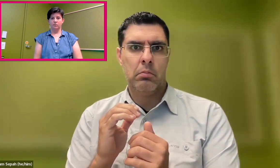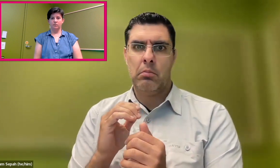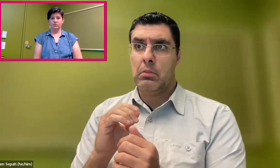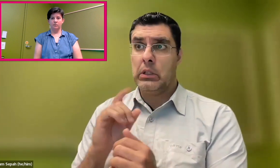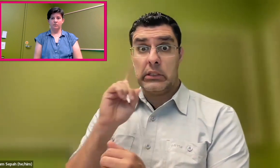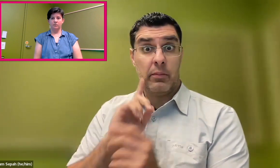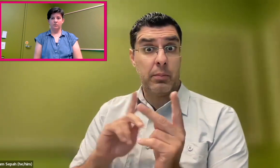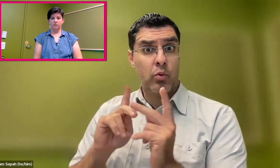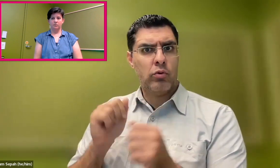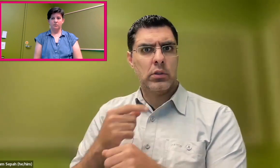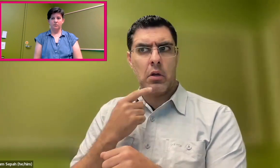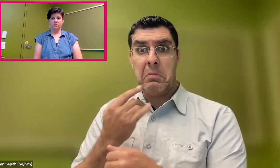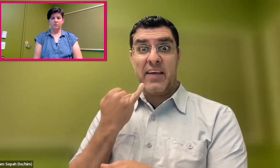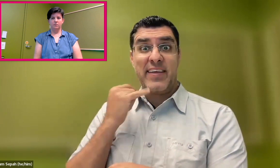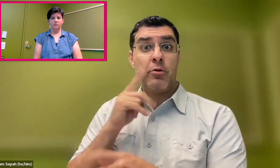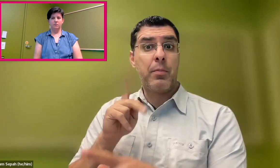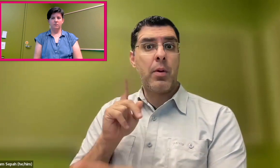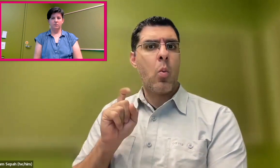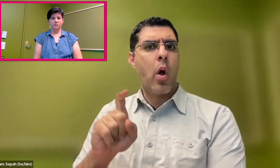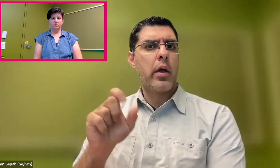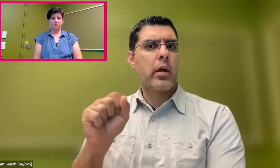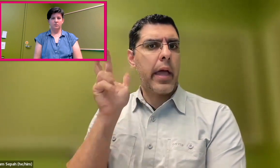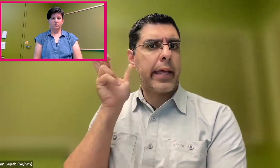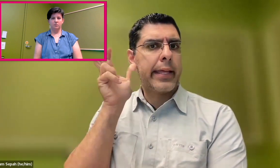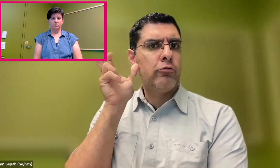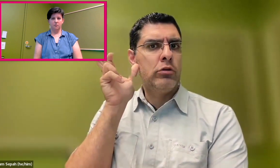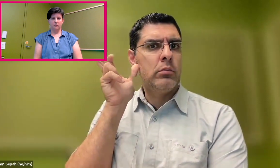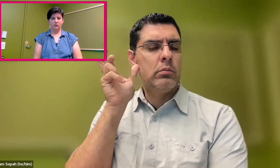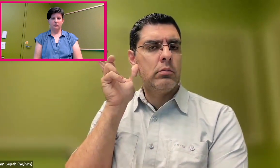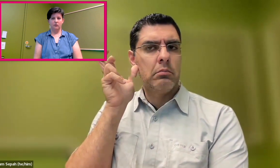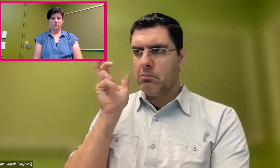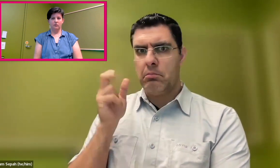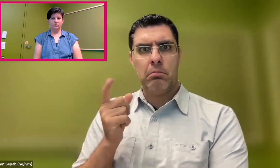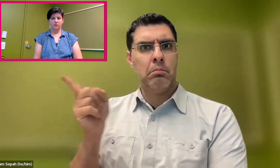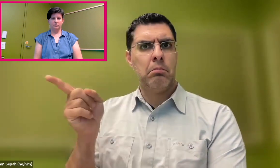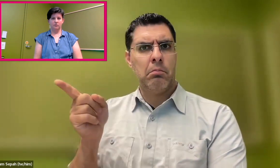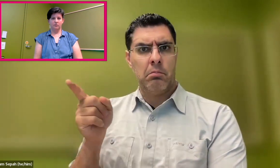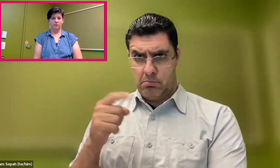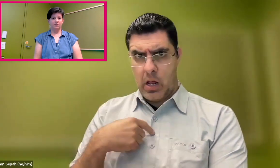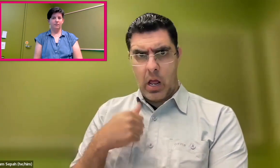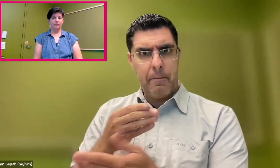uncomfortable to them. And deaf people could say, if a hearing person can hear things,